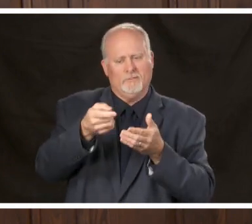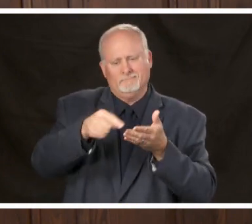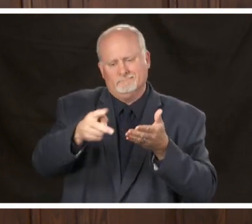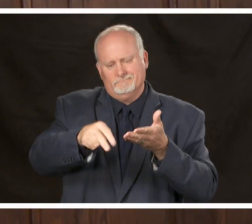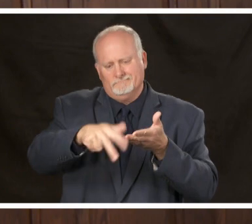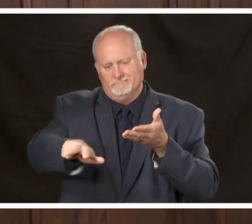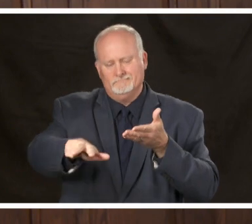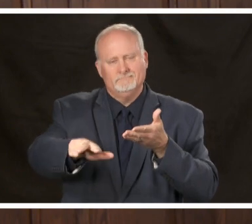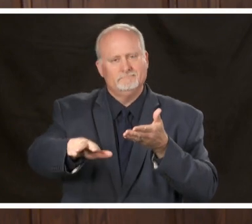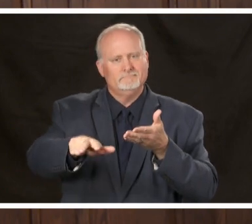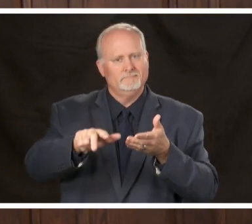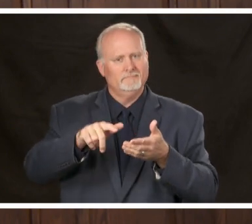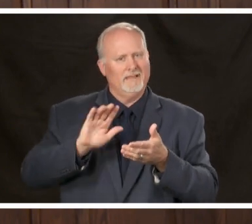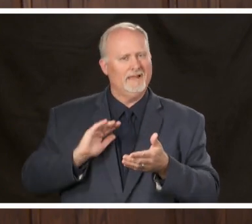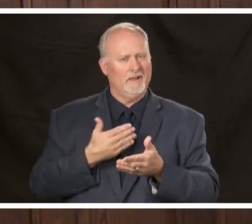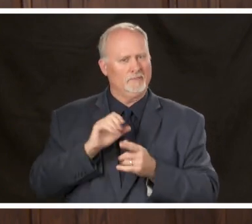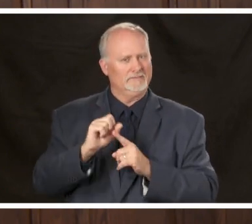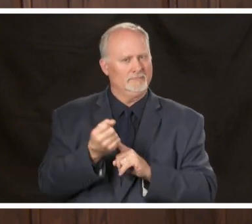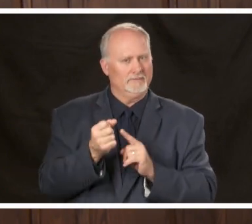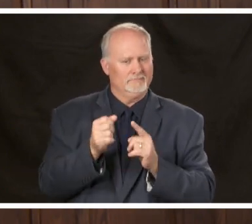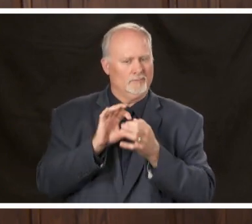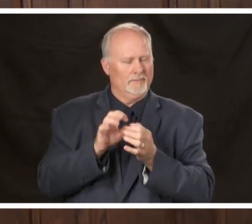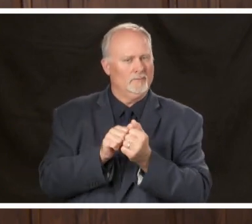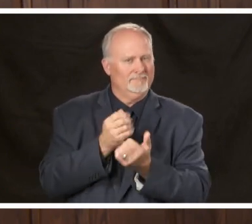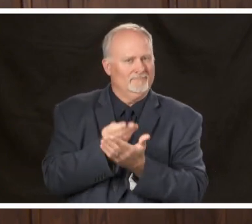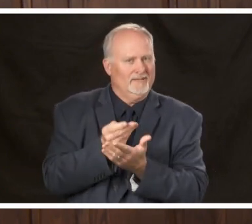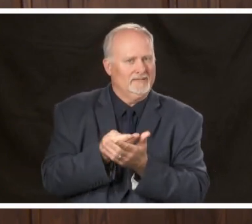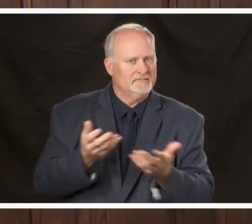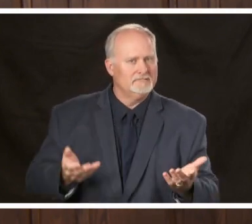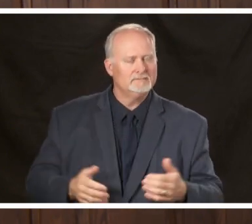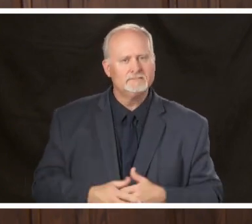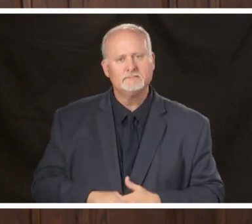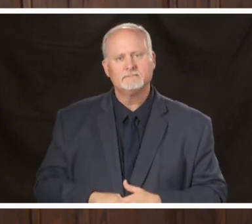what our situation is financially